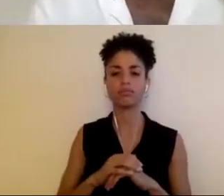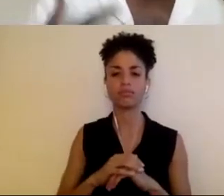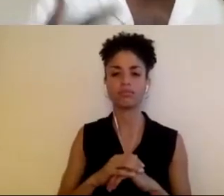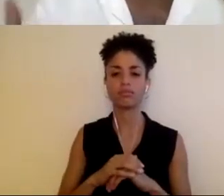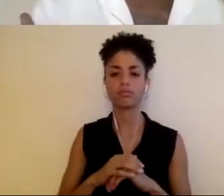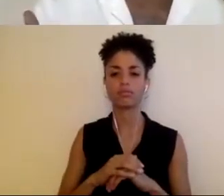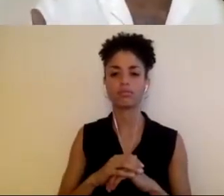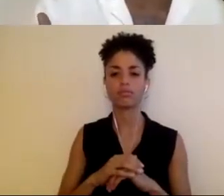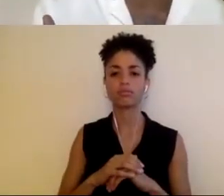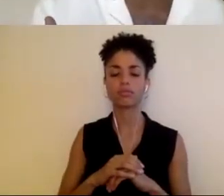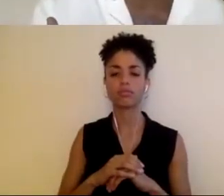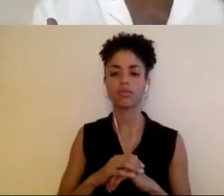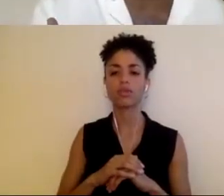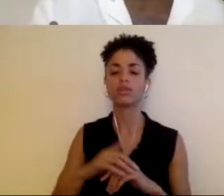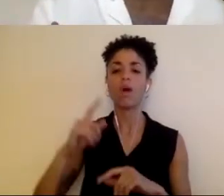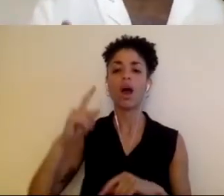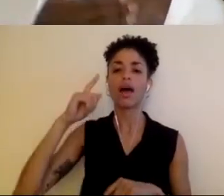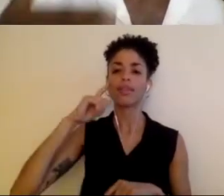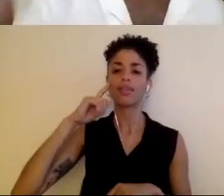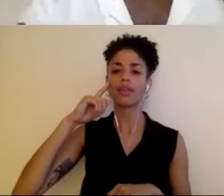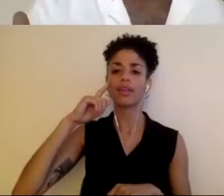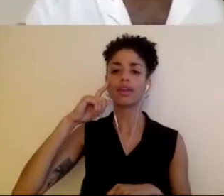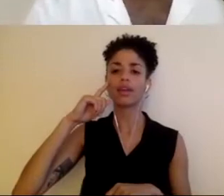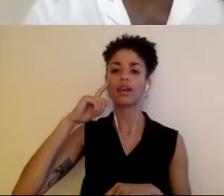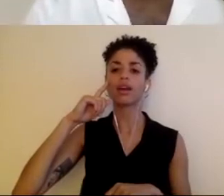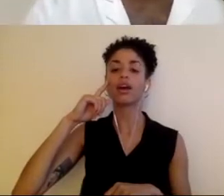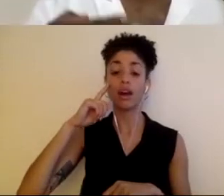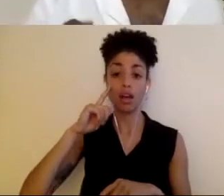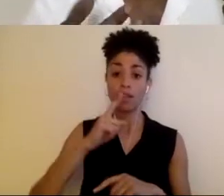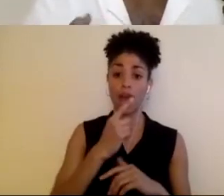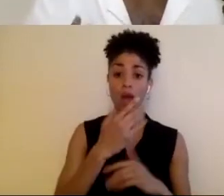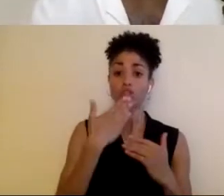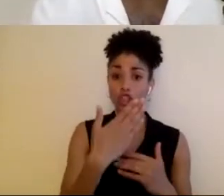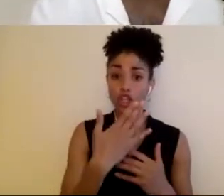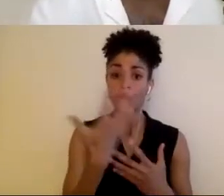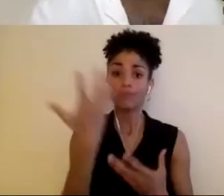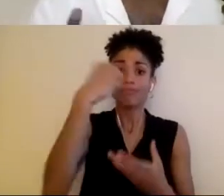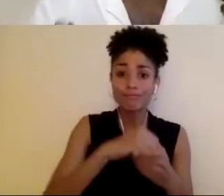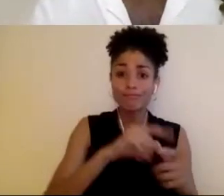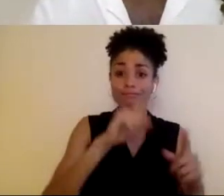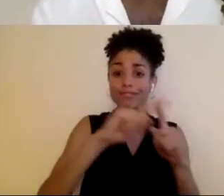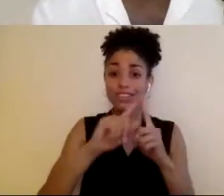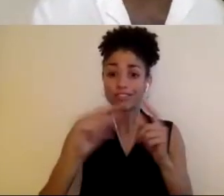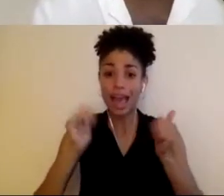think that there was this next commitment to- We tried in a microcosm to